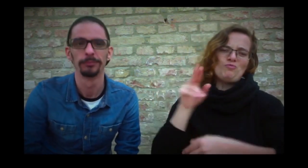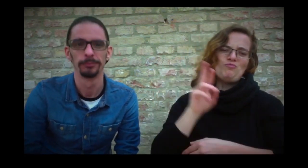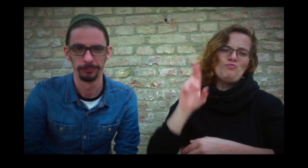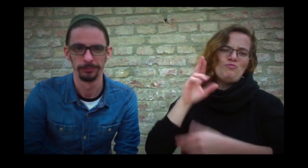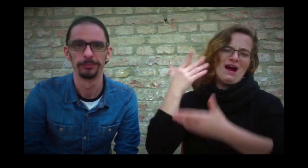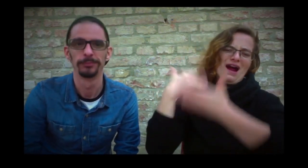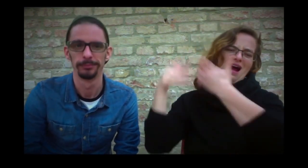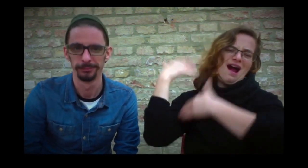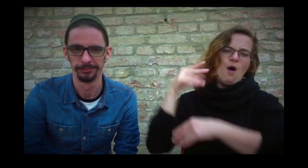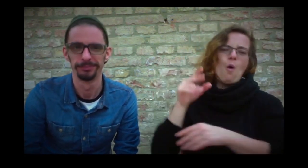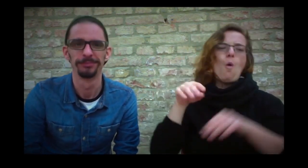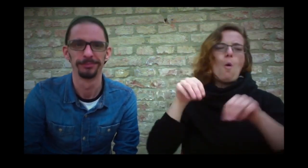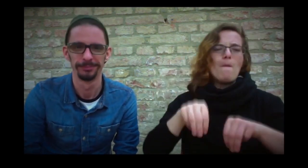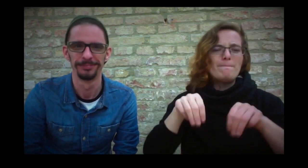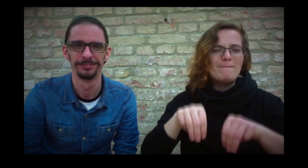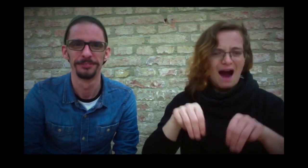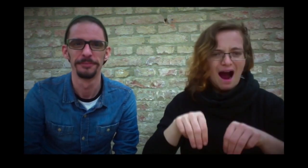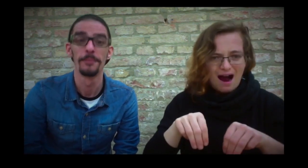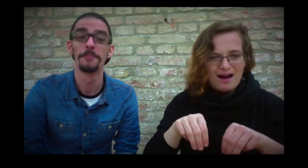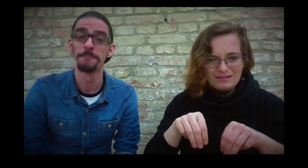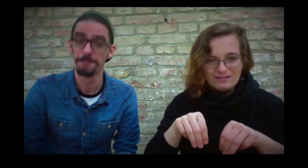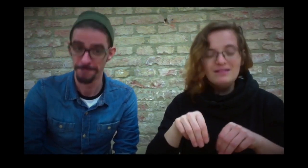They come from their maternal greatgrand-grandmother.